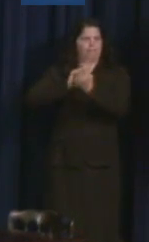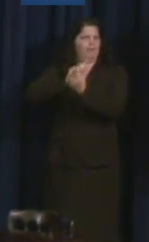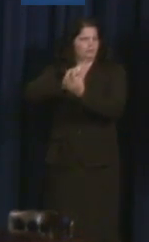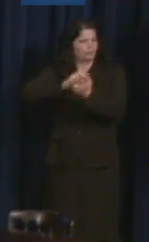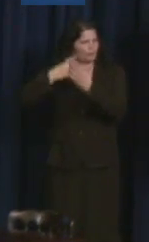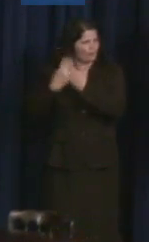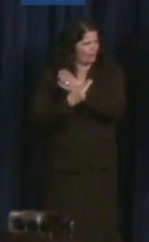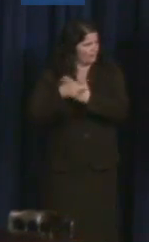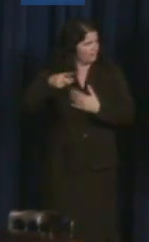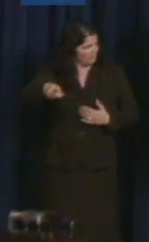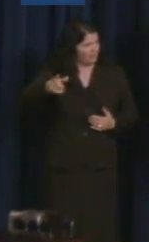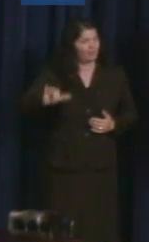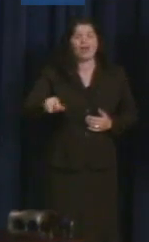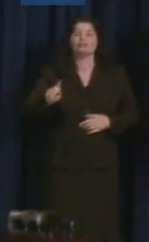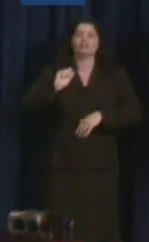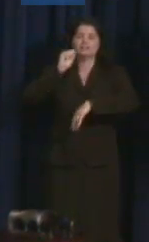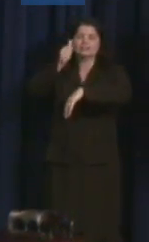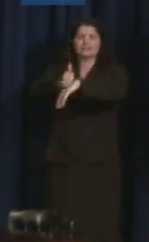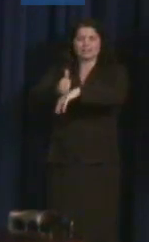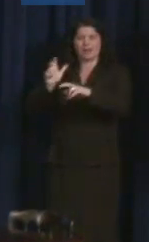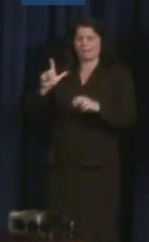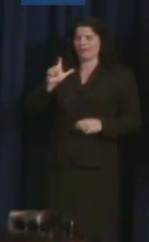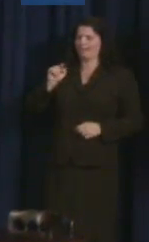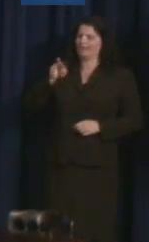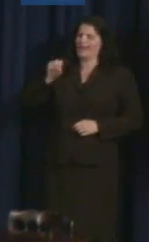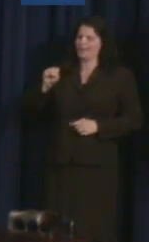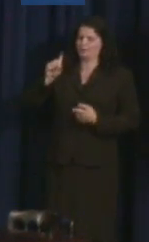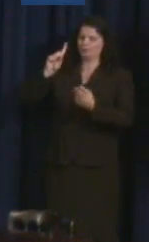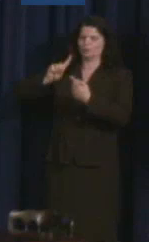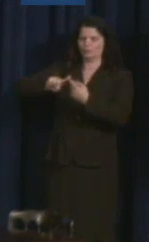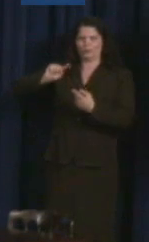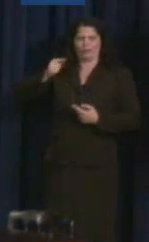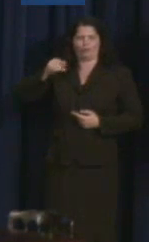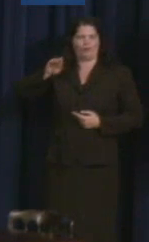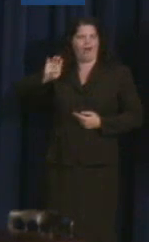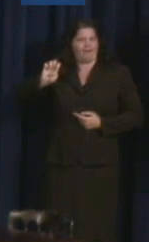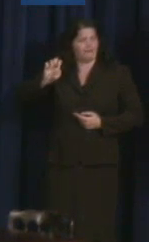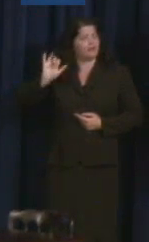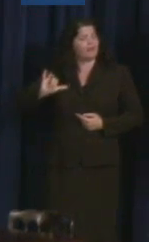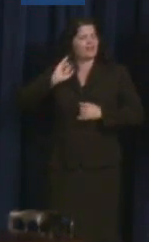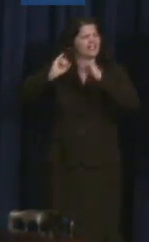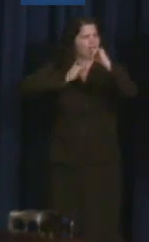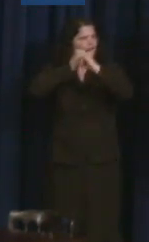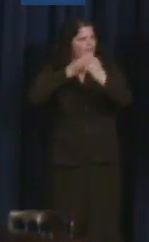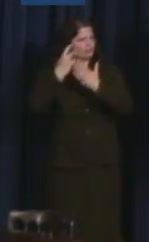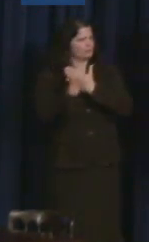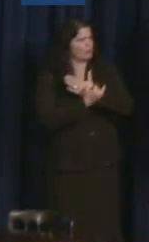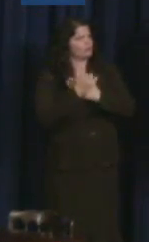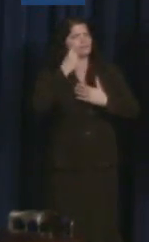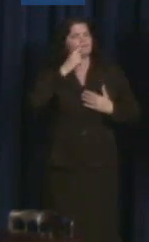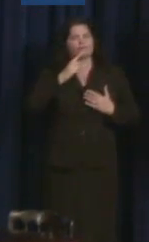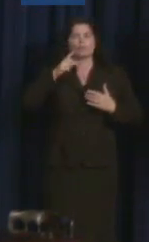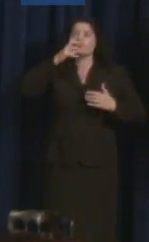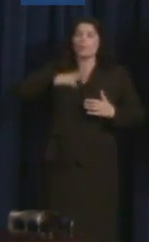Letters to Thrive, an international project where disabled women around the world share life experiences